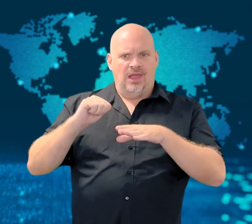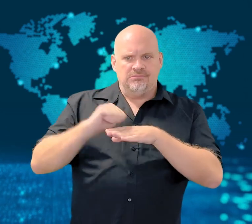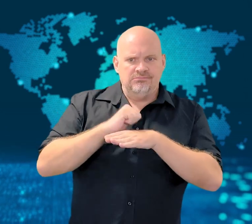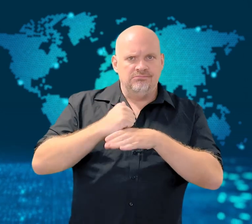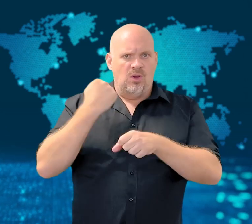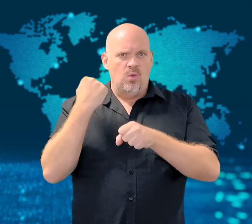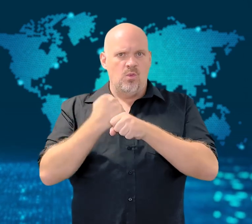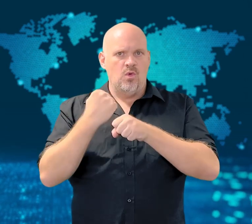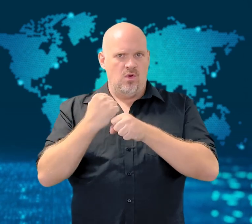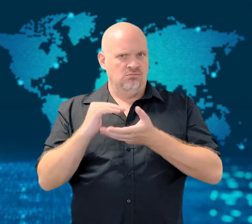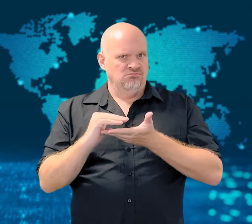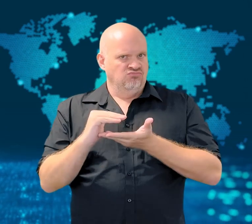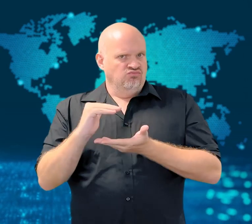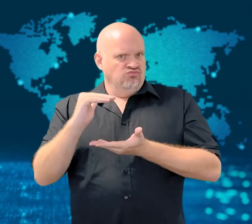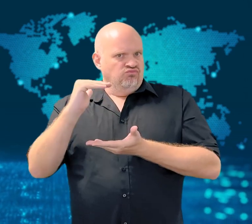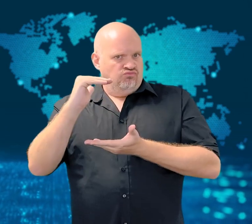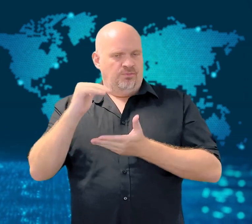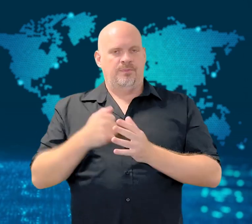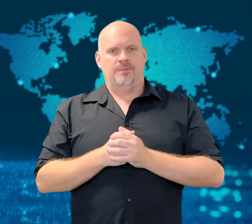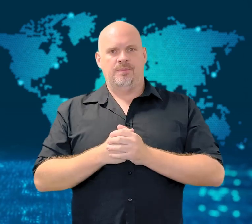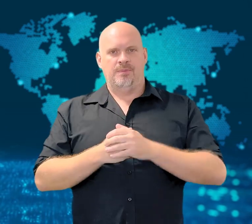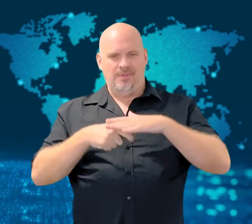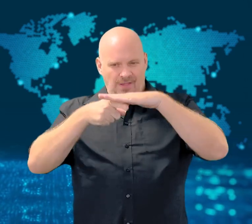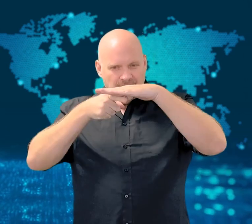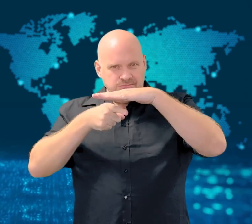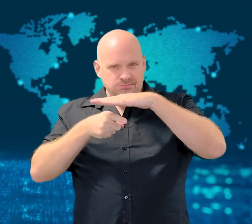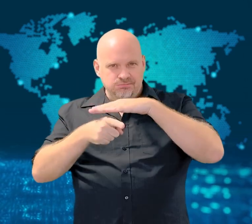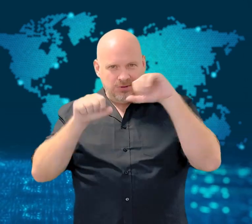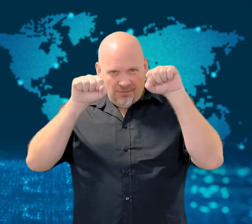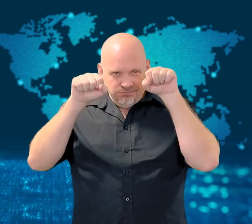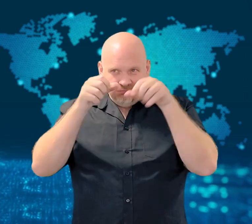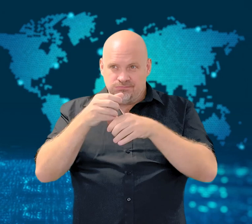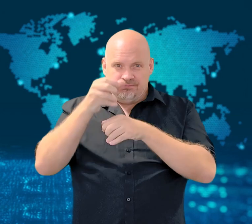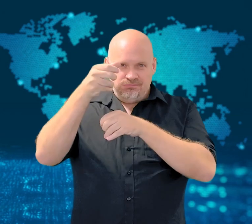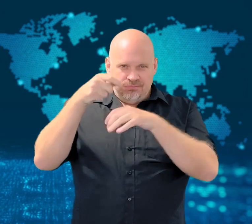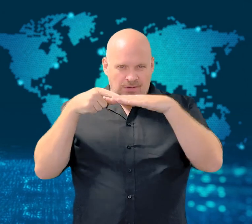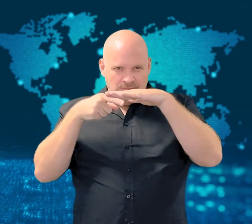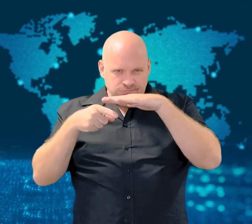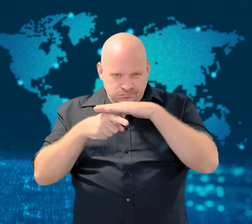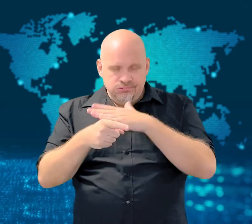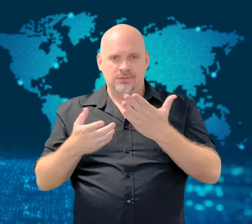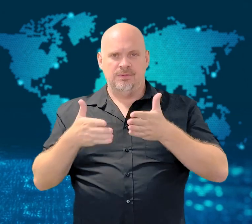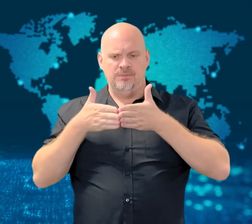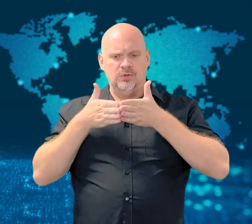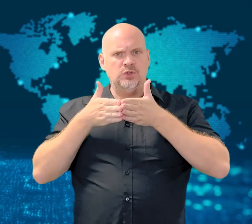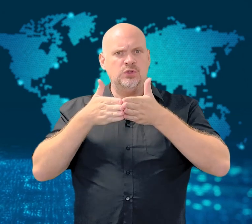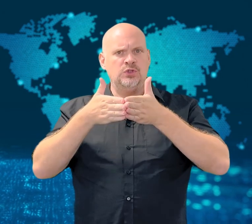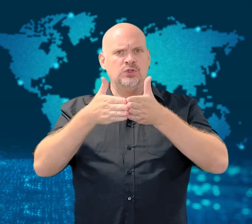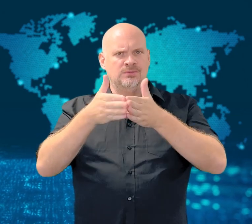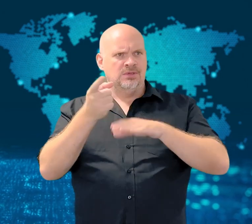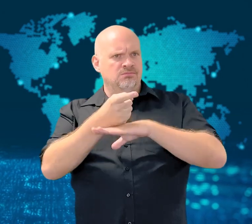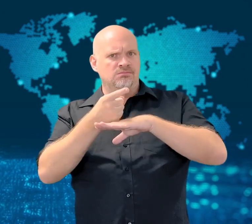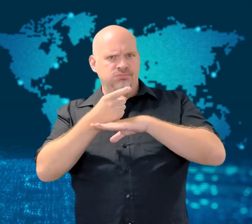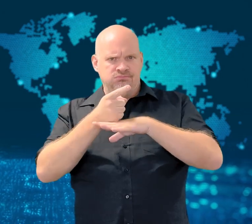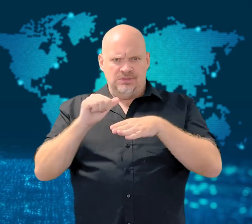submarine drills, conducting warship exercises, and performing drills